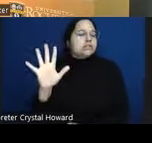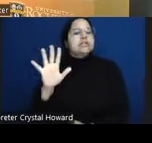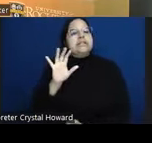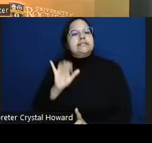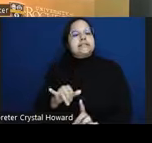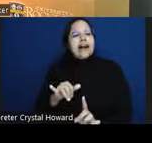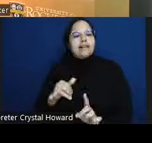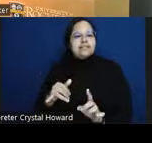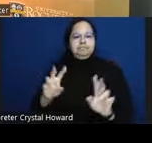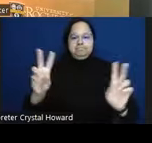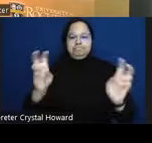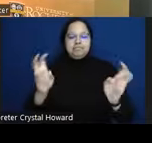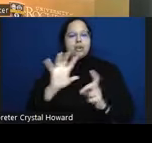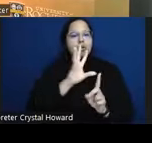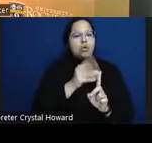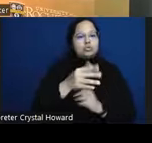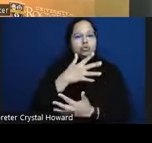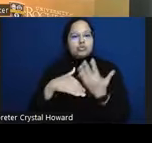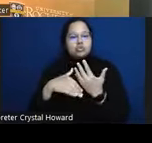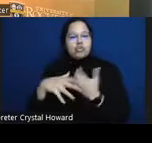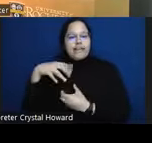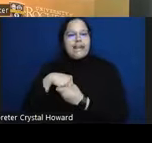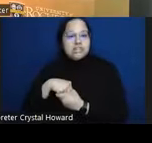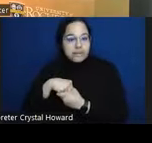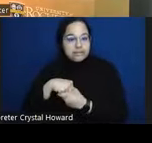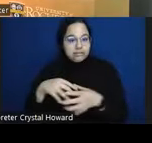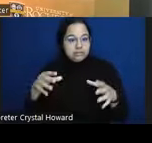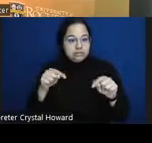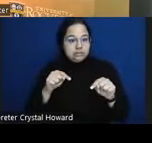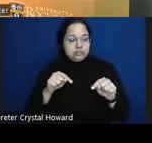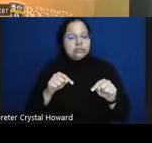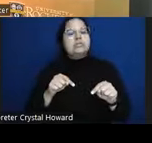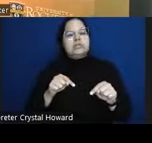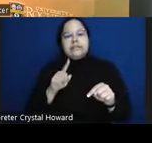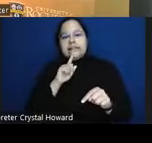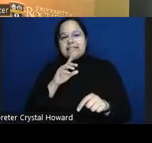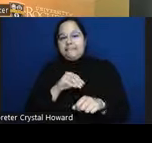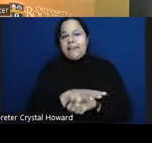is particularly affected um when people are geographically and linguistically isolated